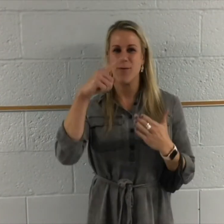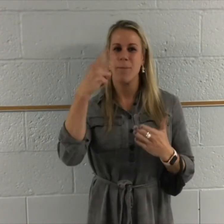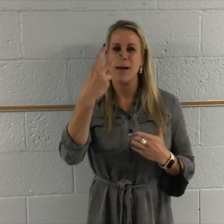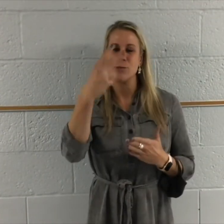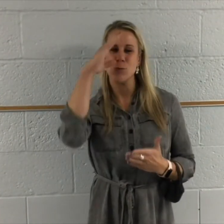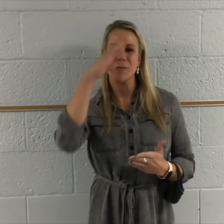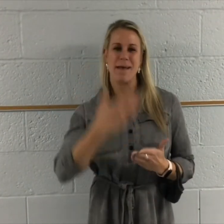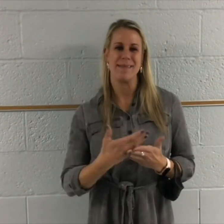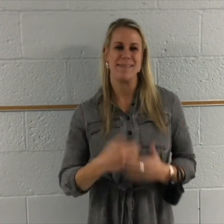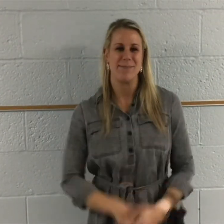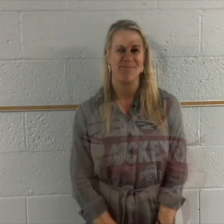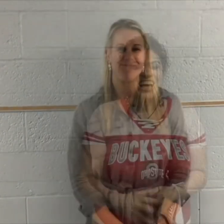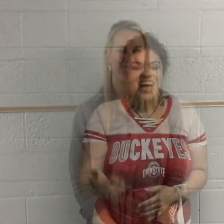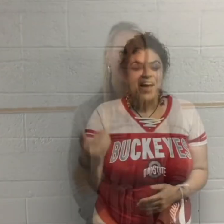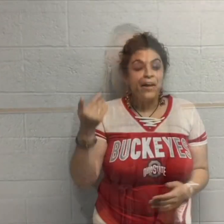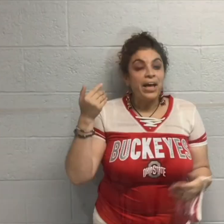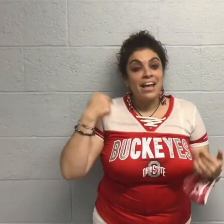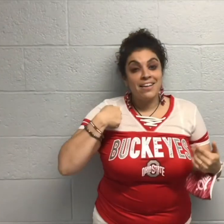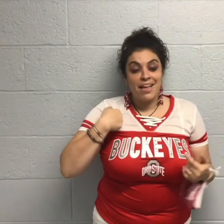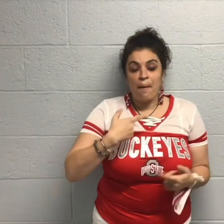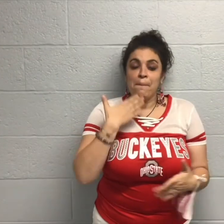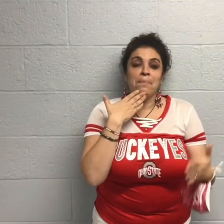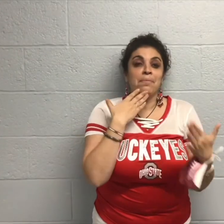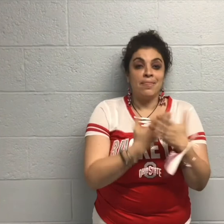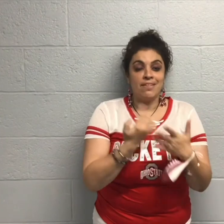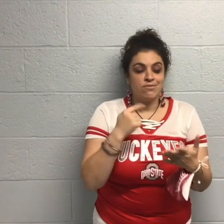Oh I can go now I'm thankful for my two sons.